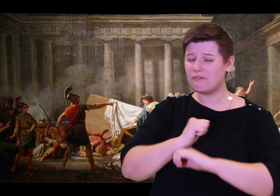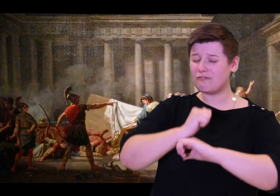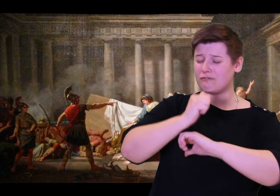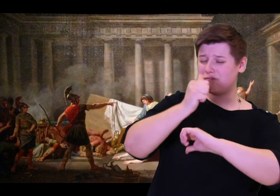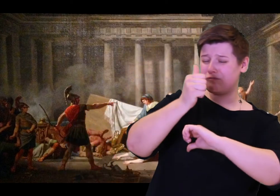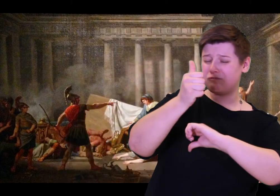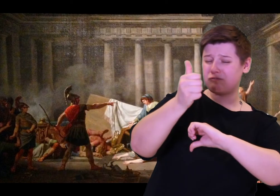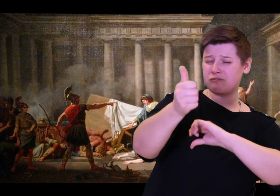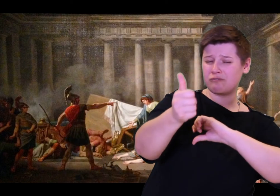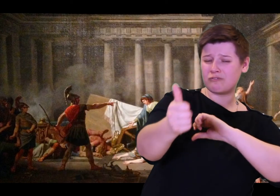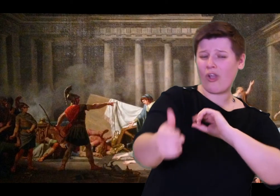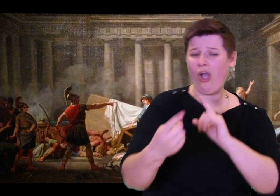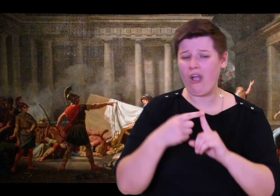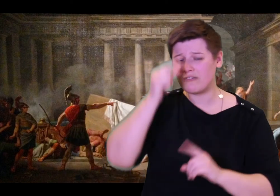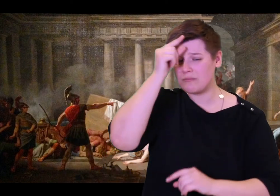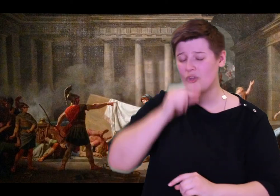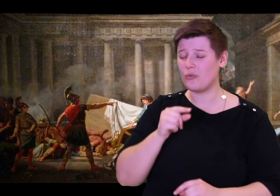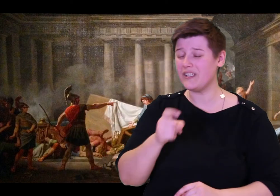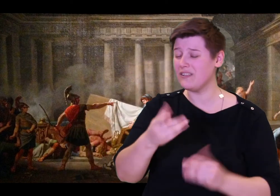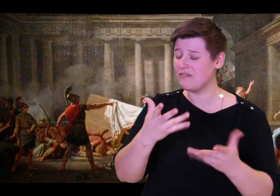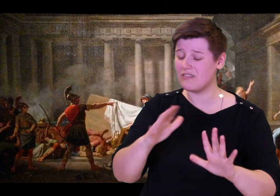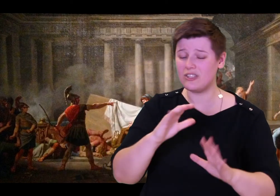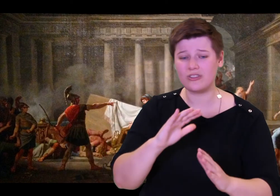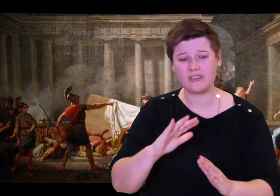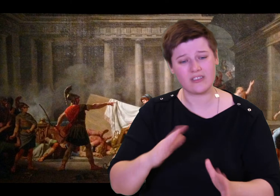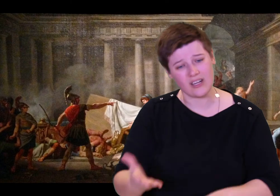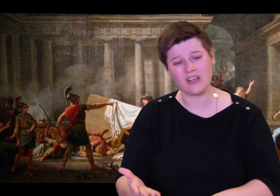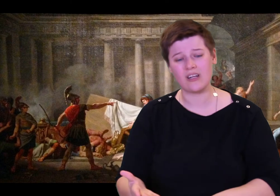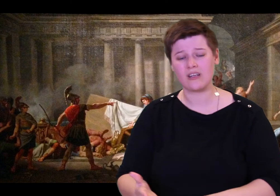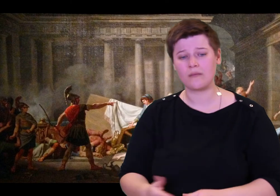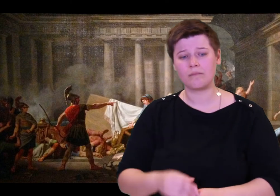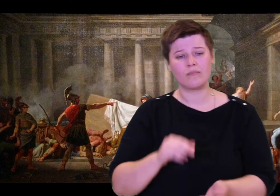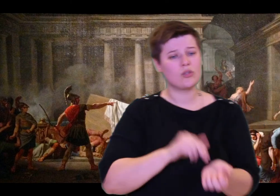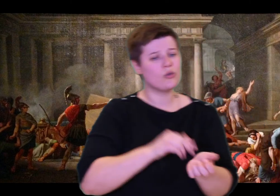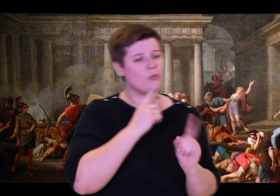Some god has killed the suitors out of anger at their abuse of power and their pride.